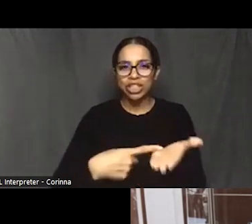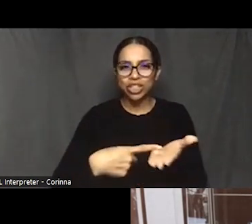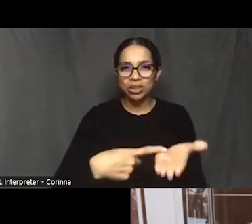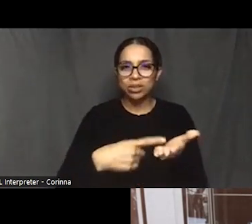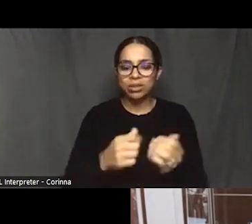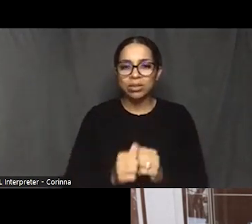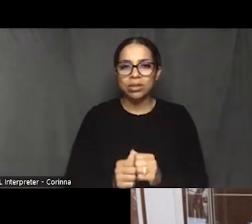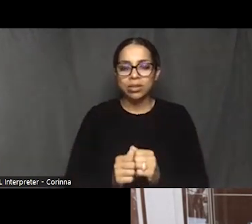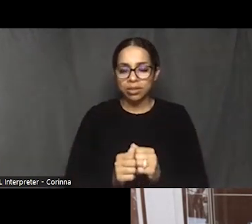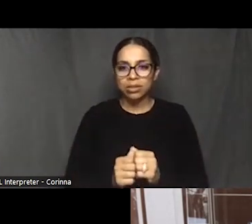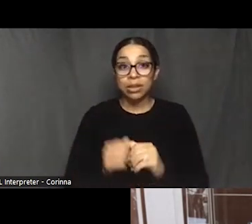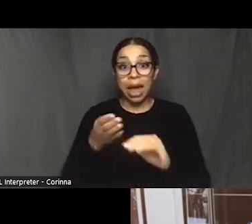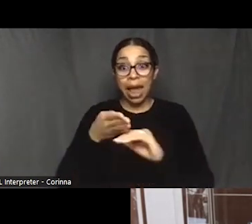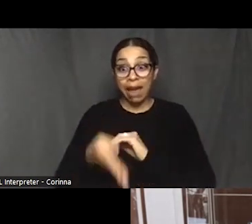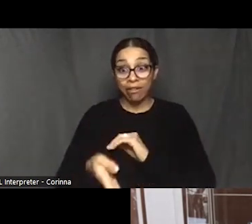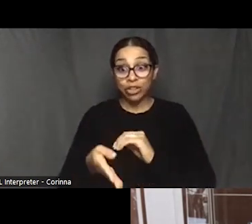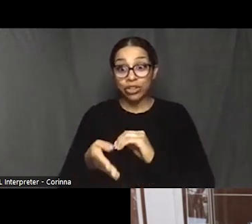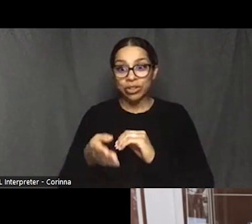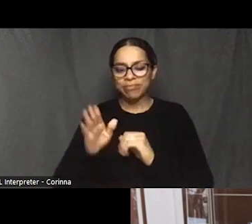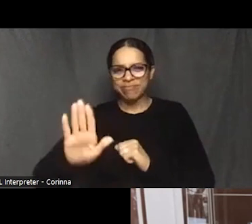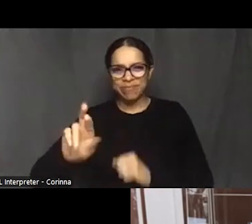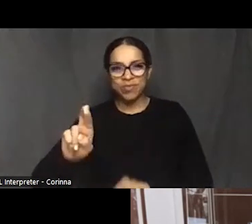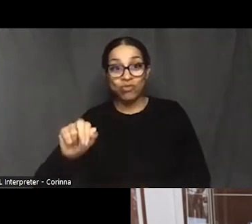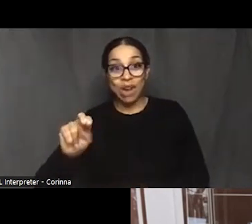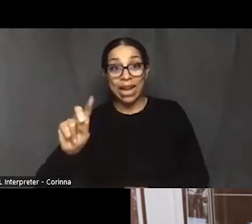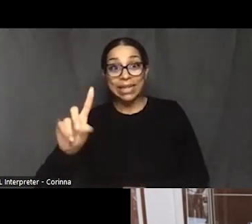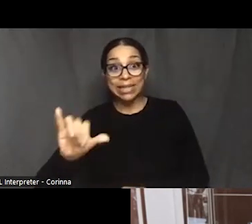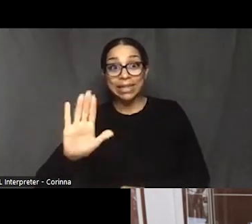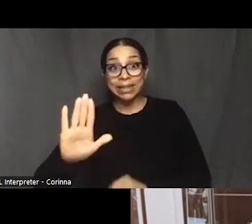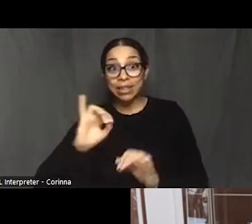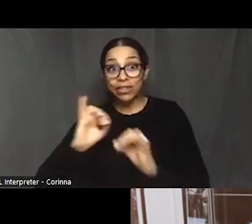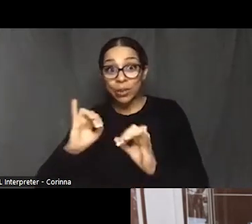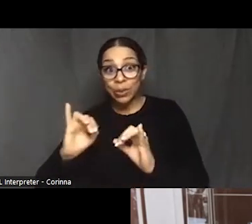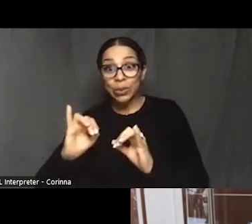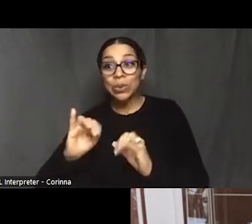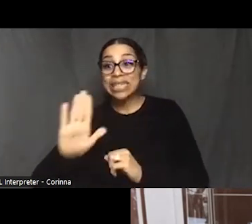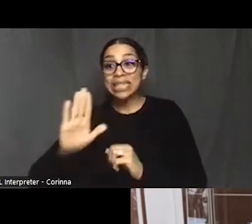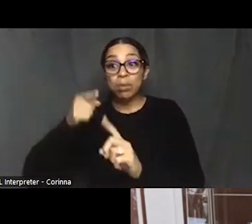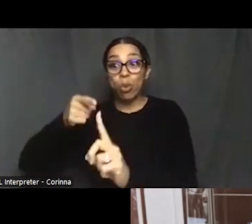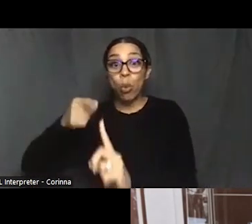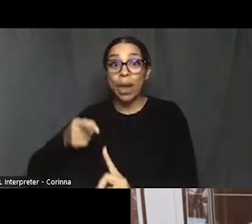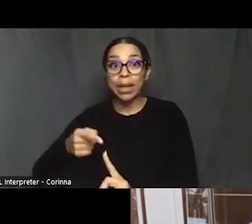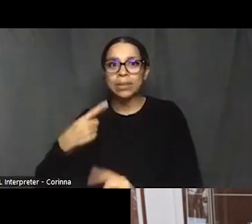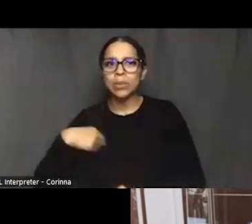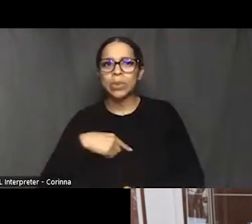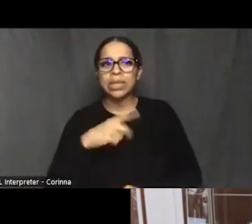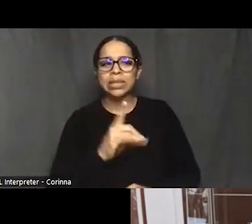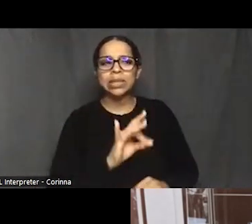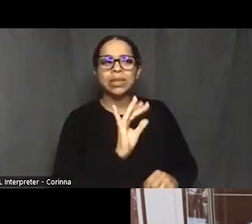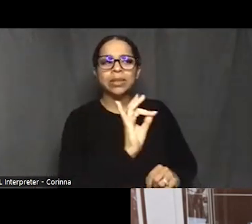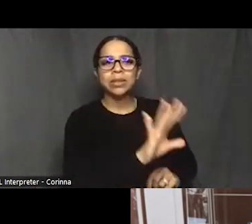we brought some of those points to the other people that we interviewed. We didn't name any names